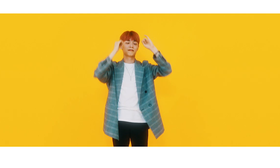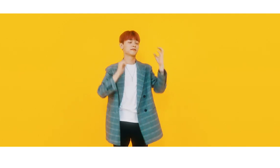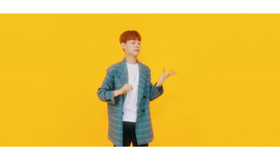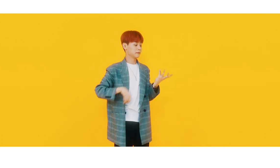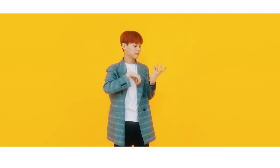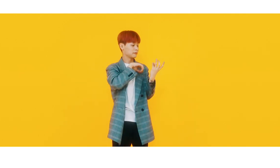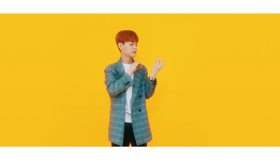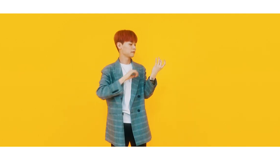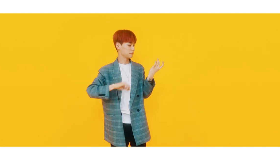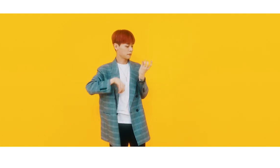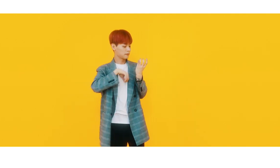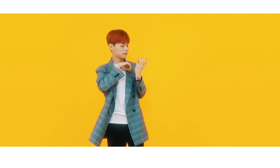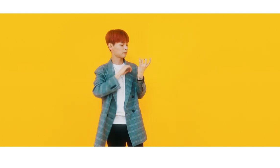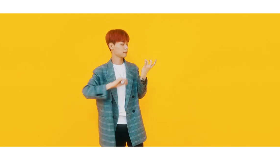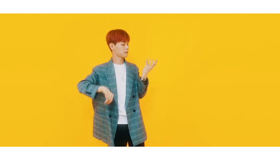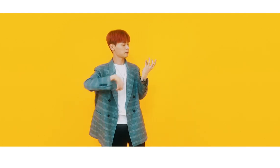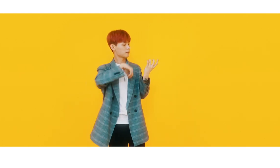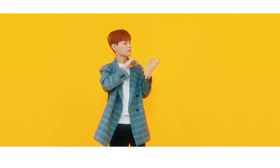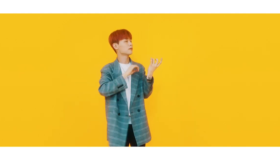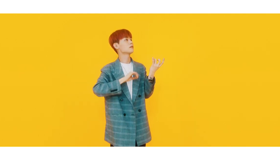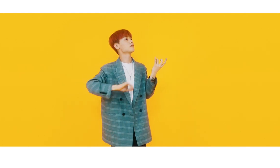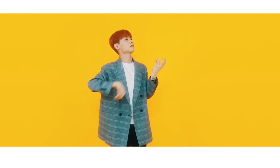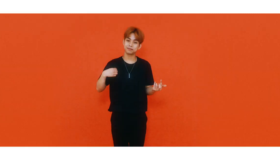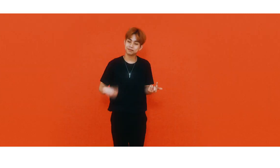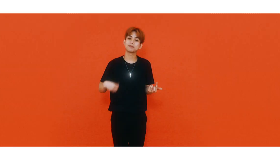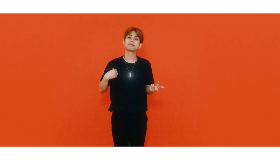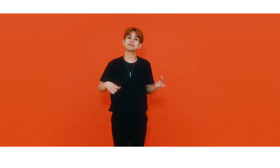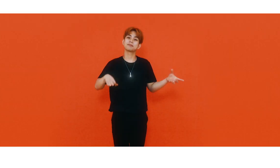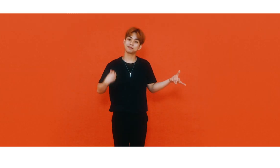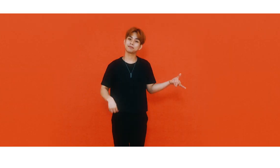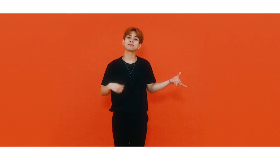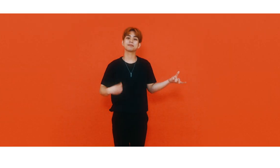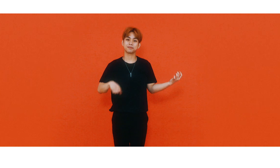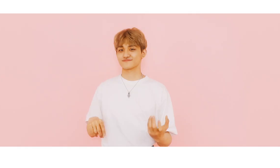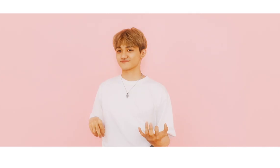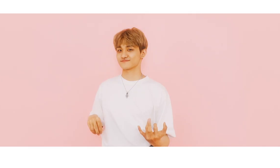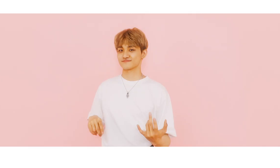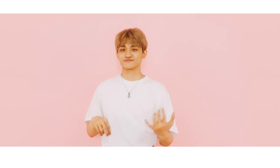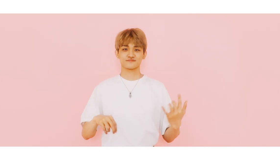(violin) (guitar) (bass)